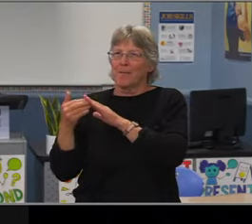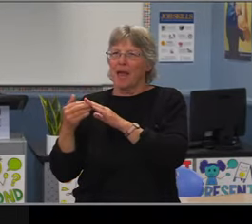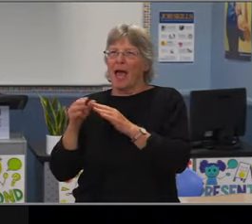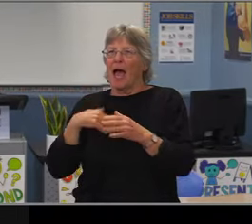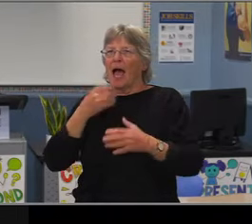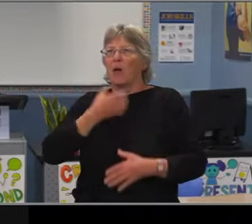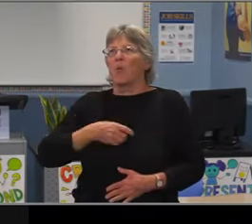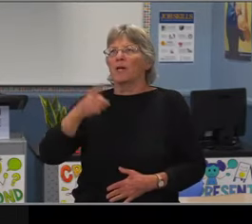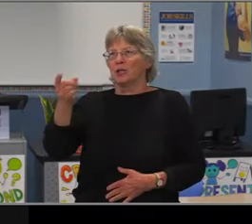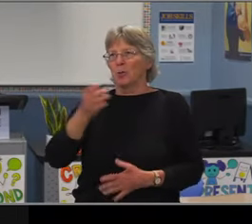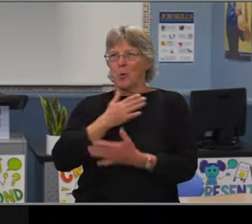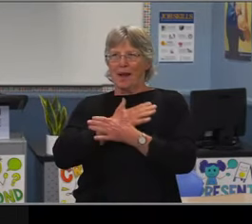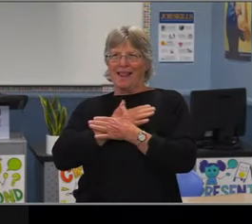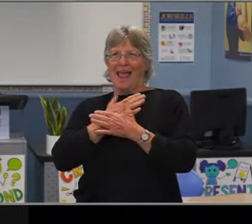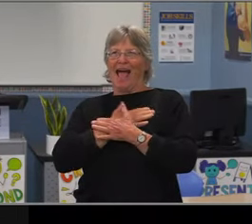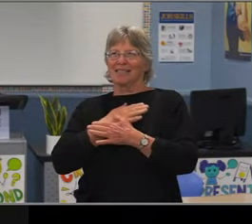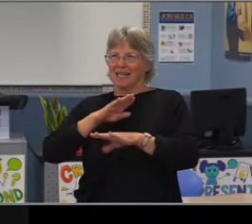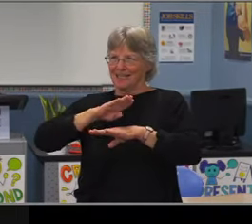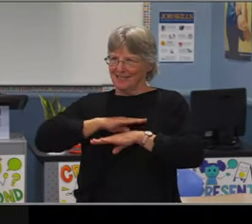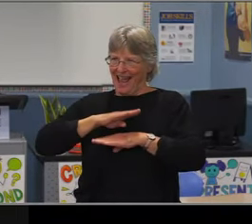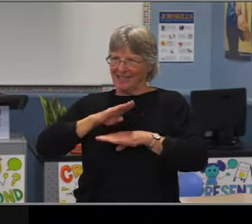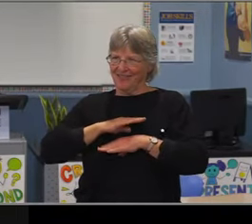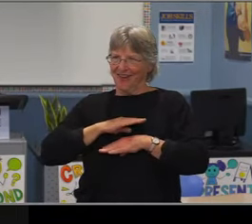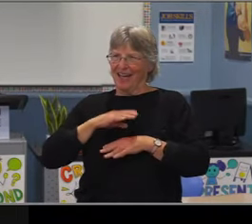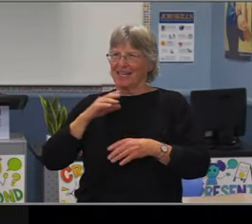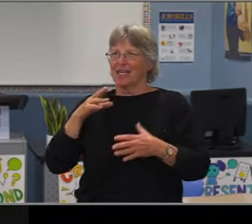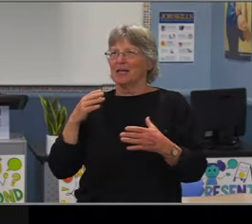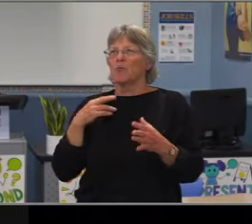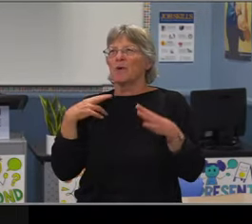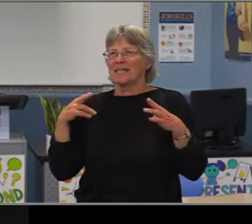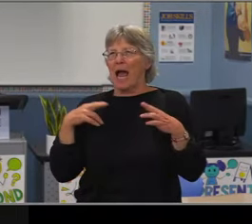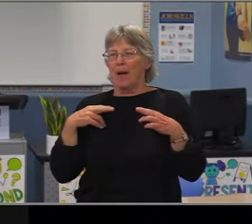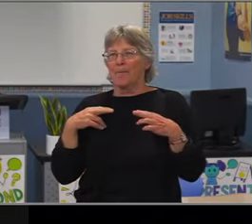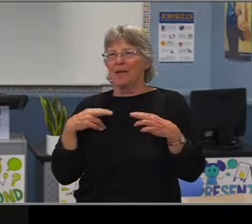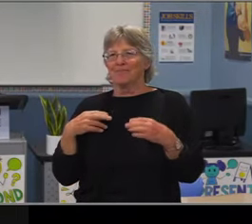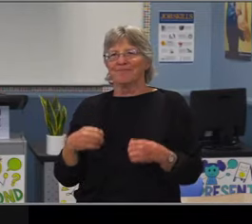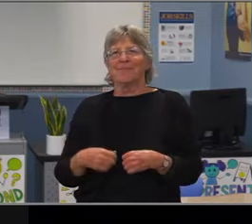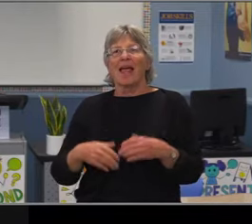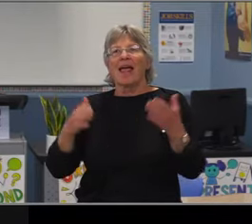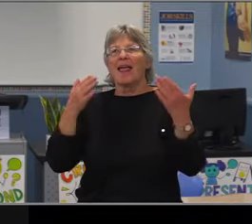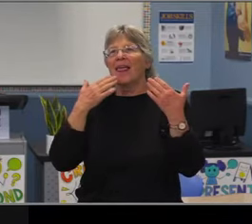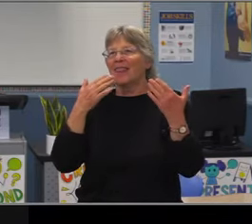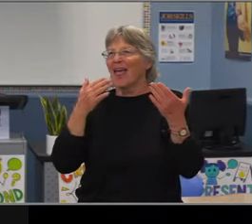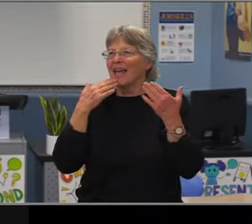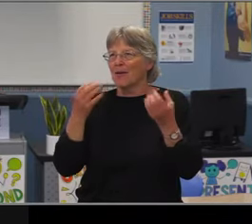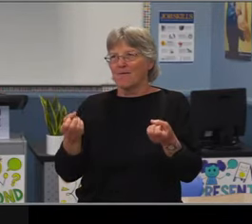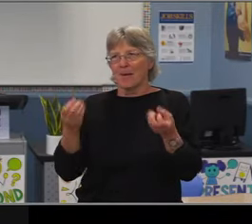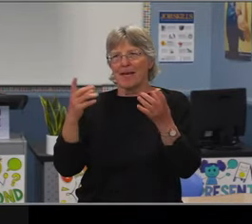so we have another year after this of her leadership in our district, but they just did such an excellent job.